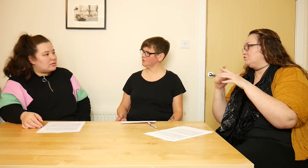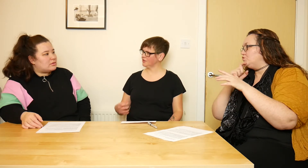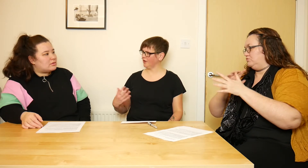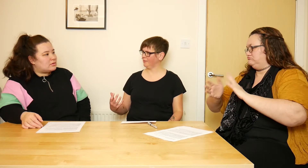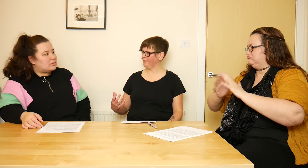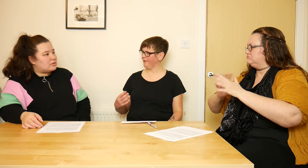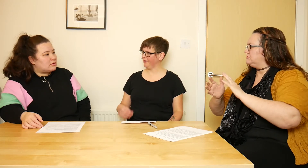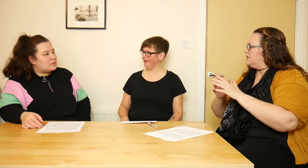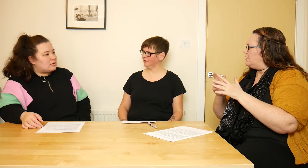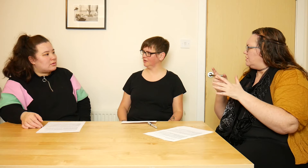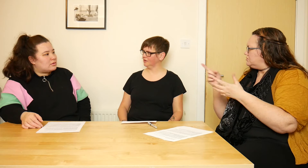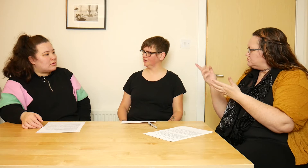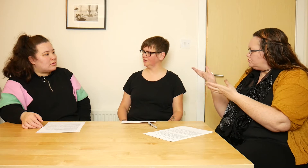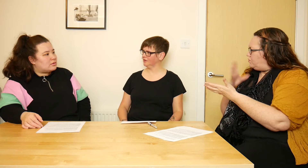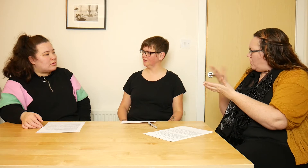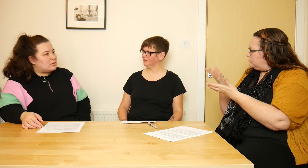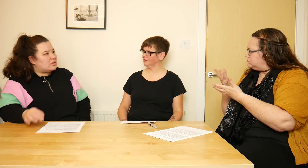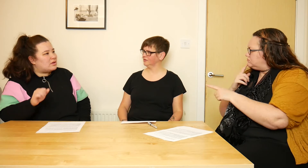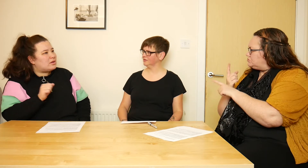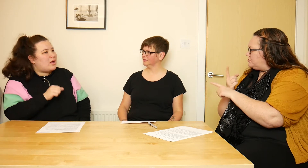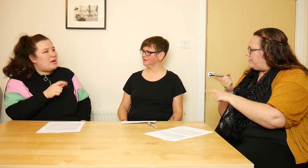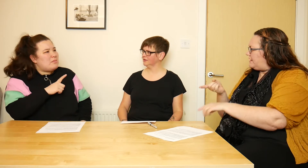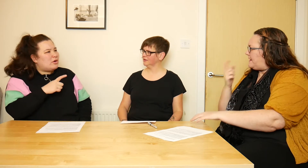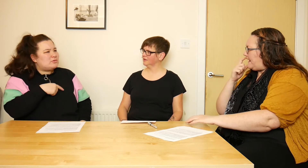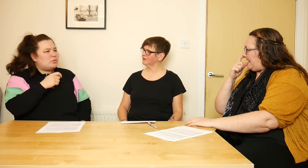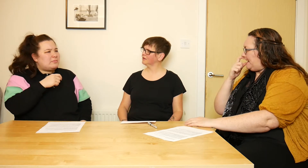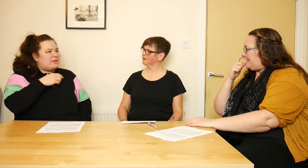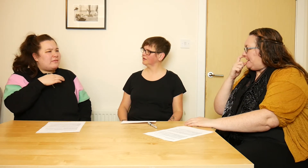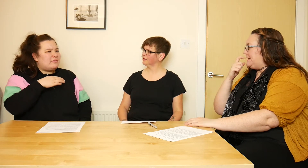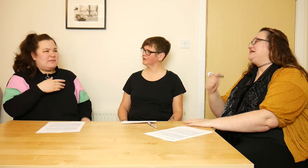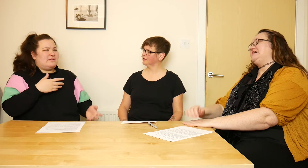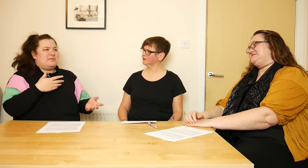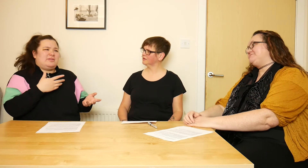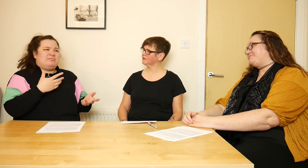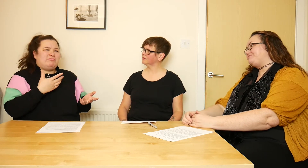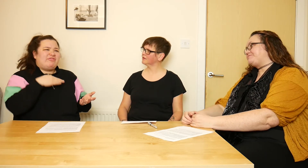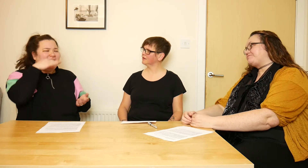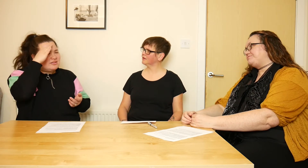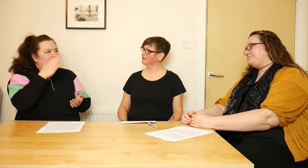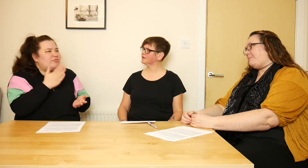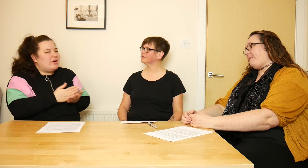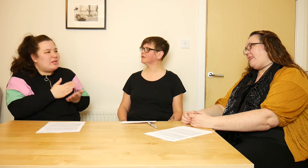Do you want to talk a bit about that? Yes.